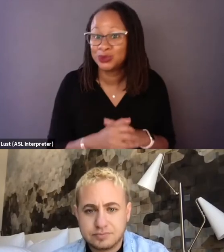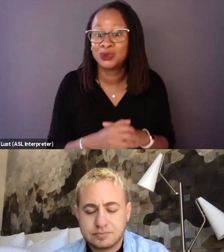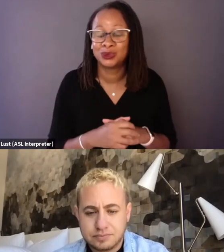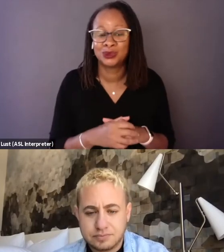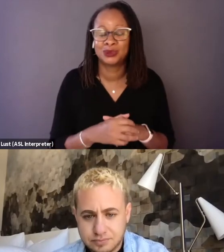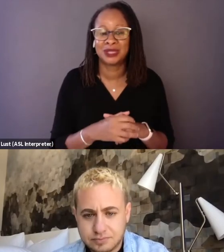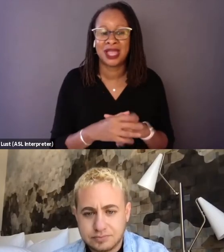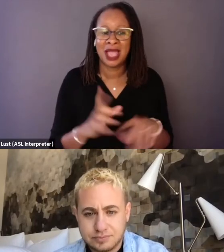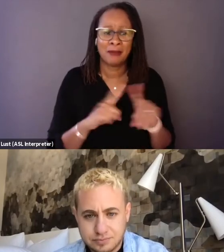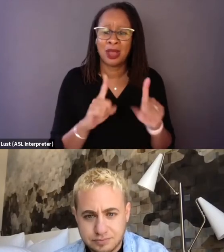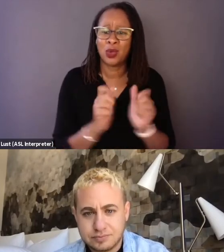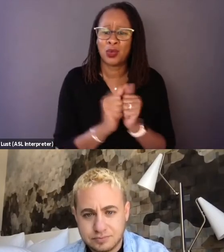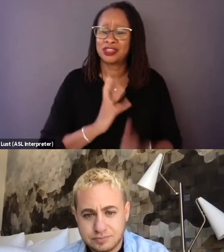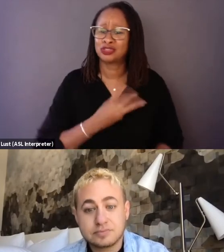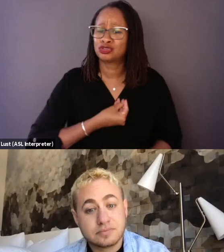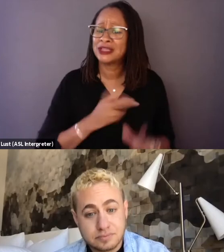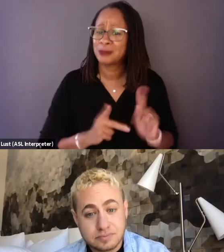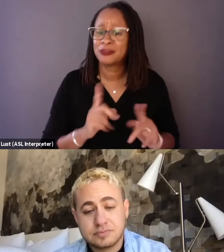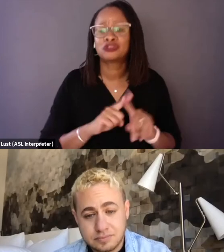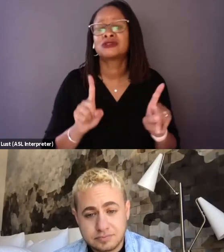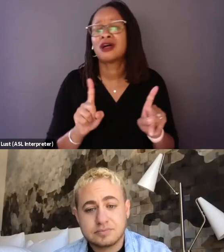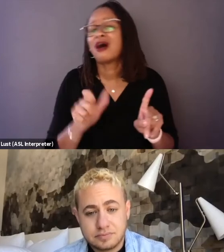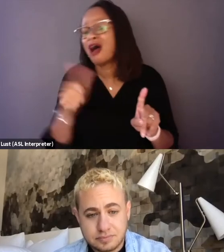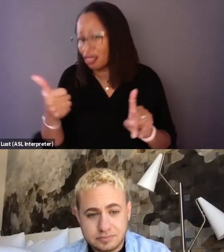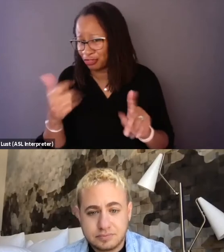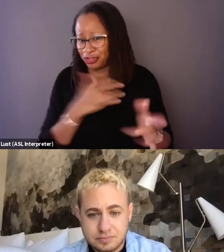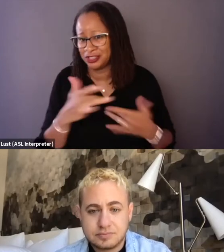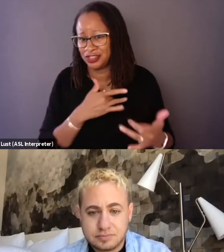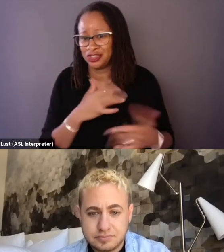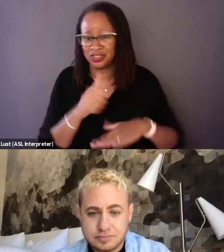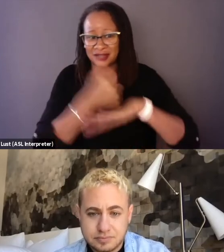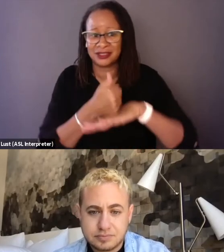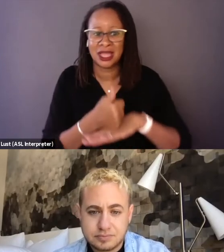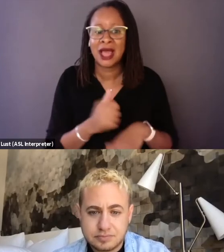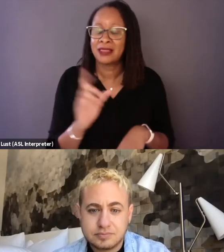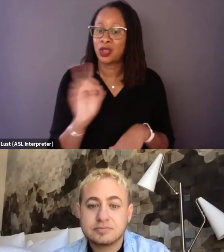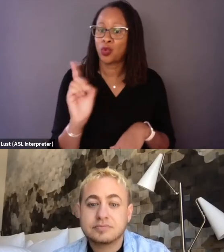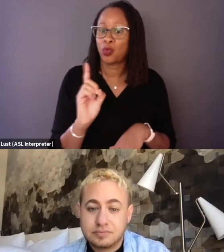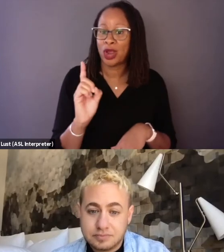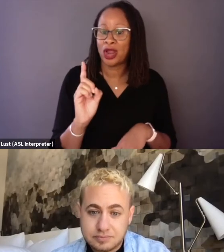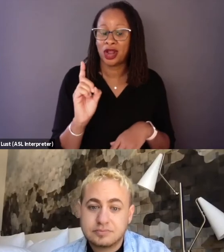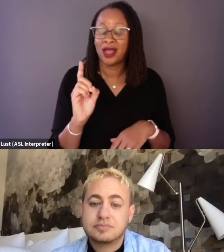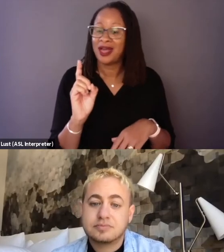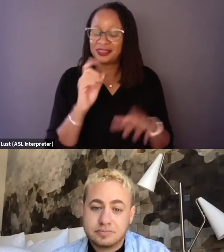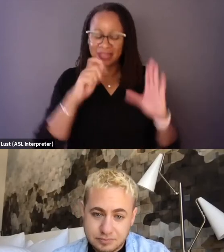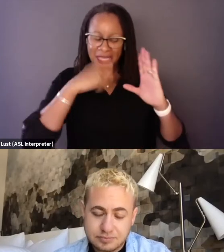but with trans folks there are other considerations in place in terms of like where the camera lingers, how long it lingers on certain places.